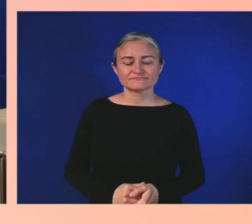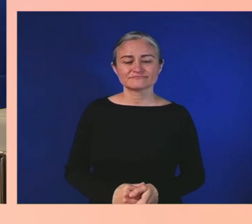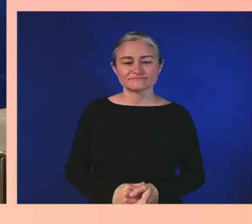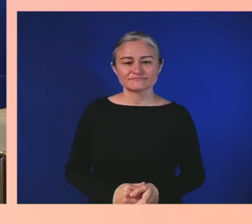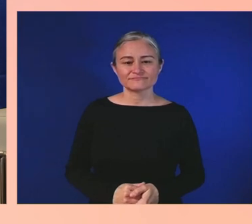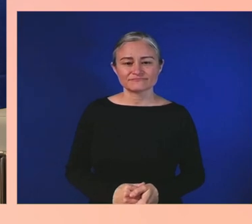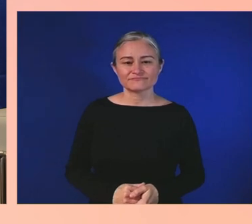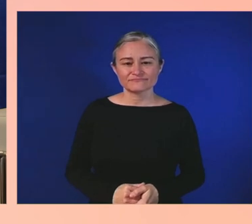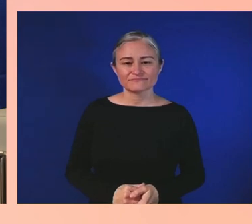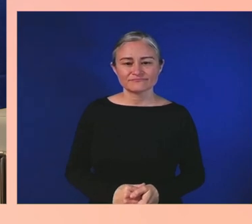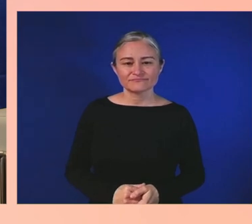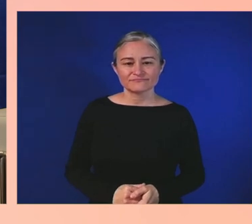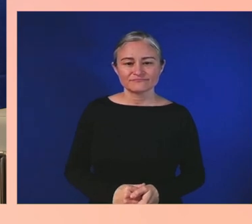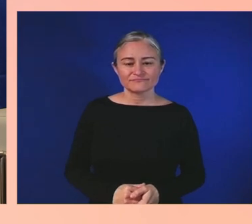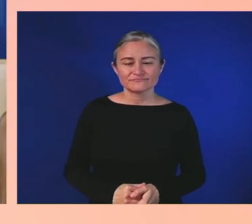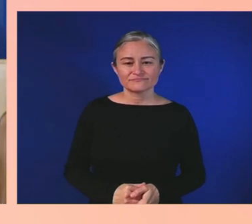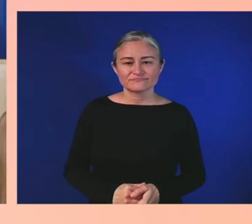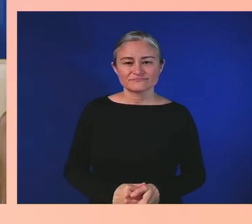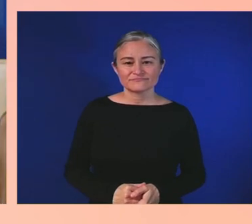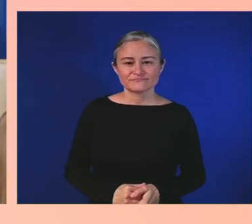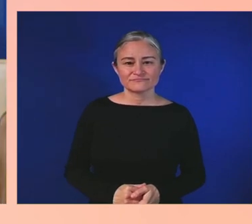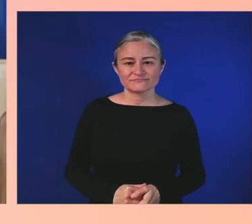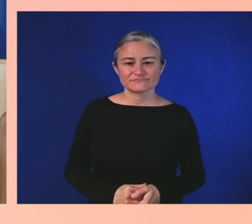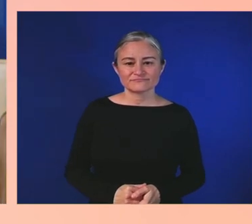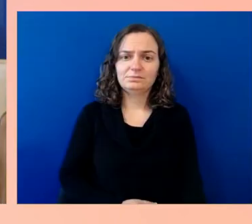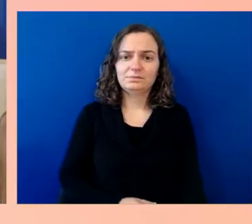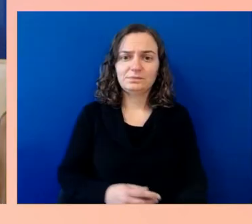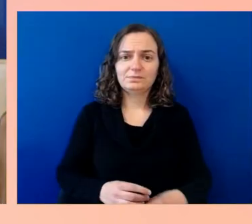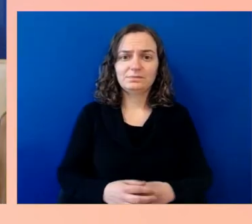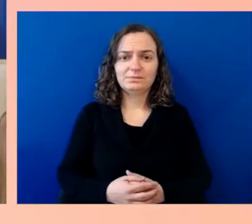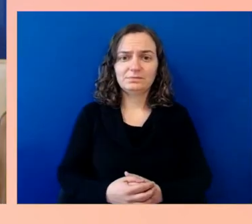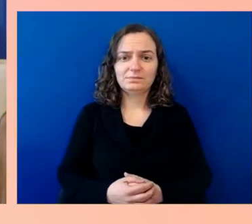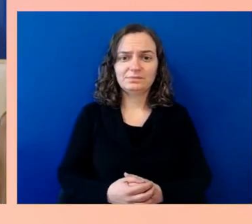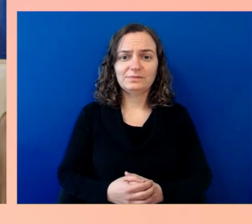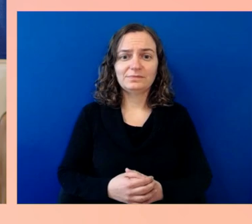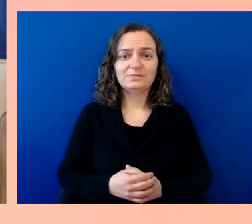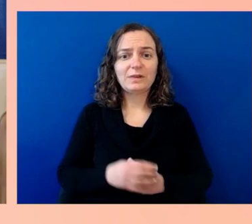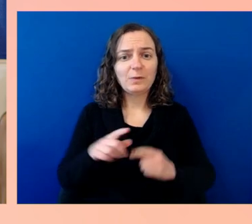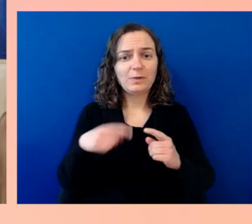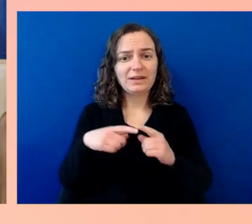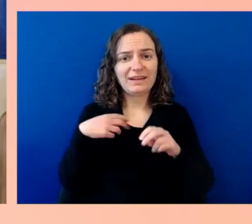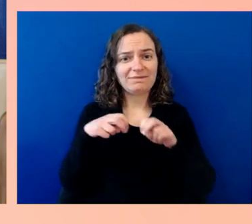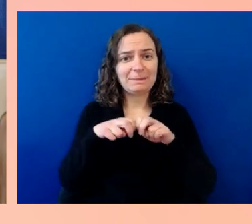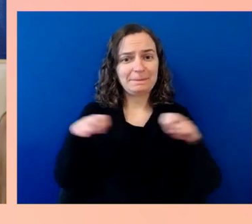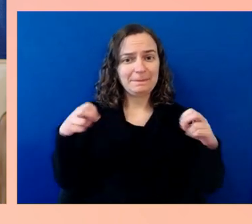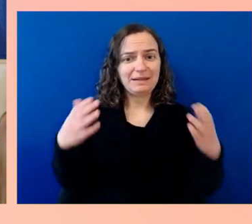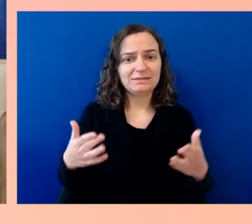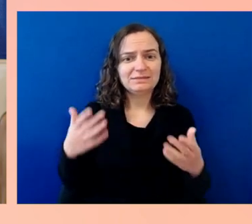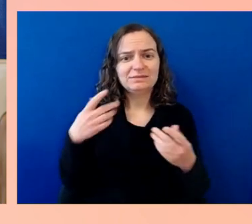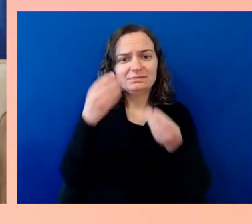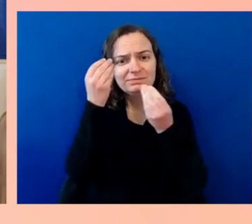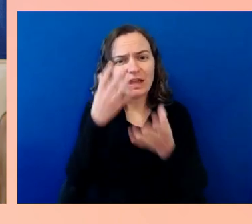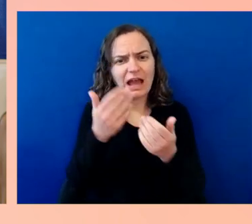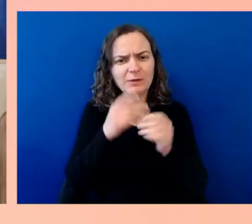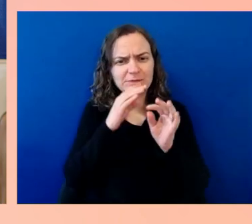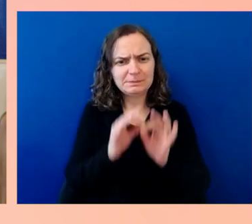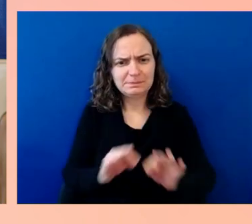is that Microsoft has engaged in this work, that some folks in